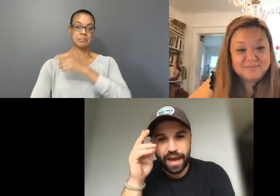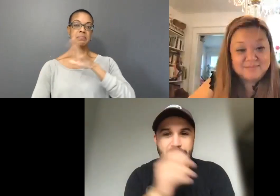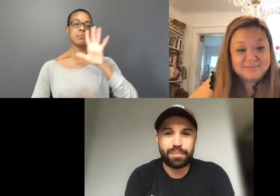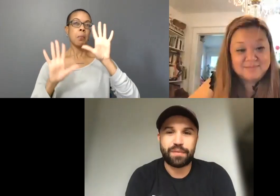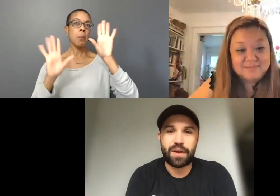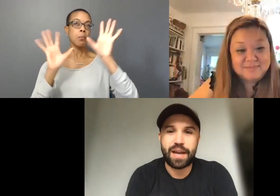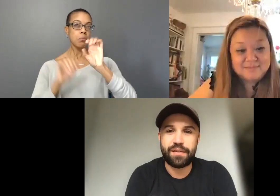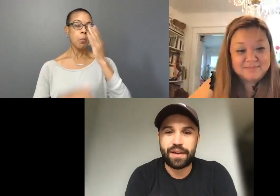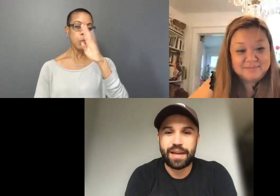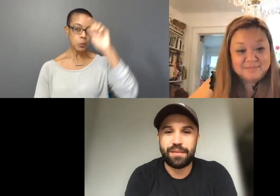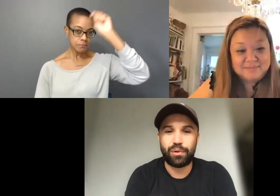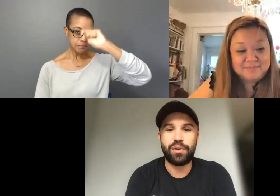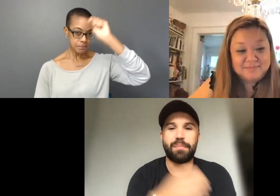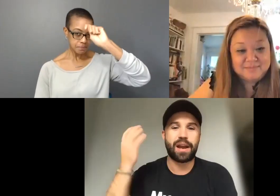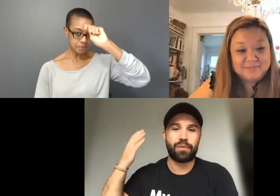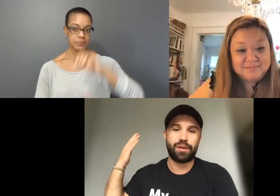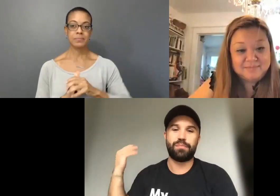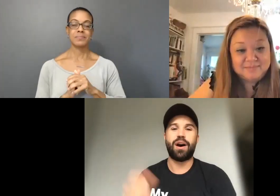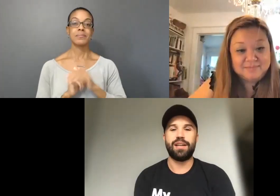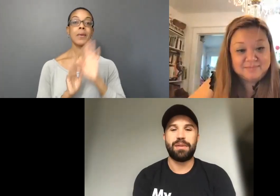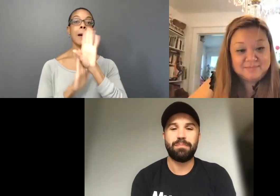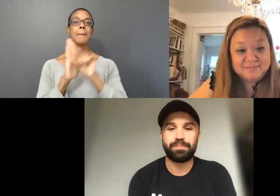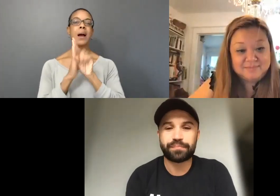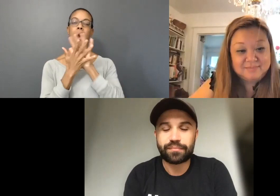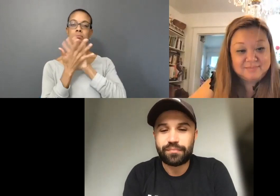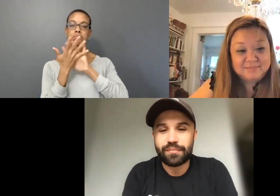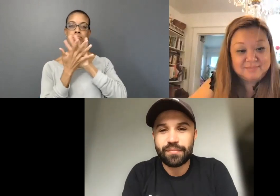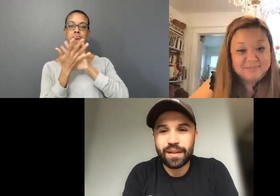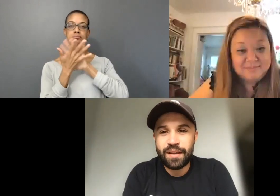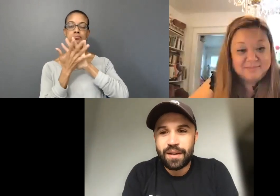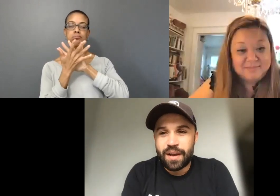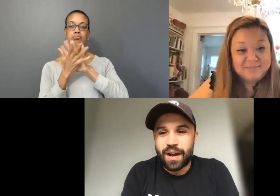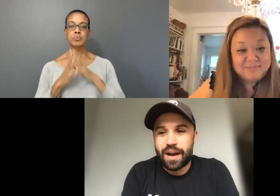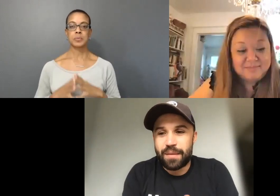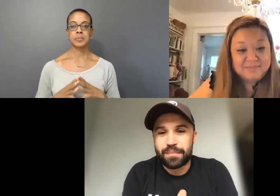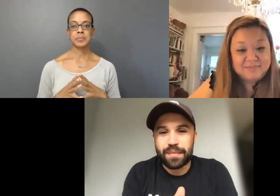I have a blurry background behind me.